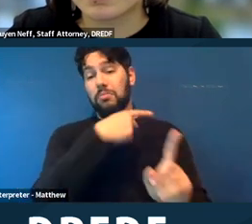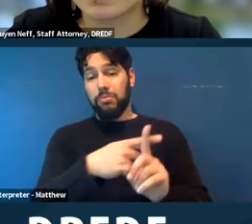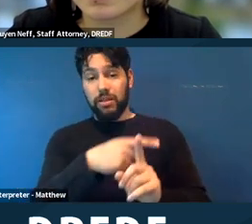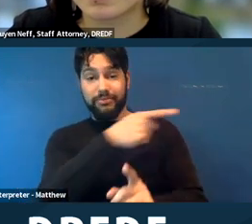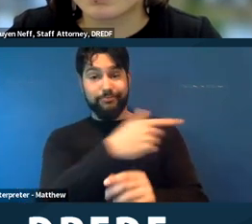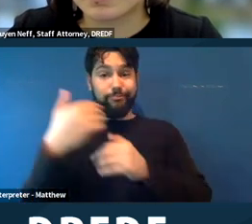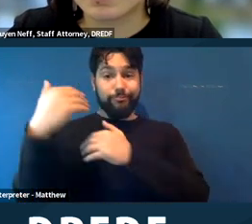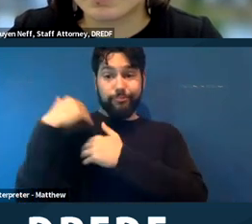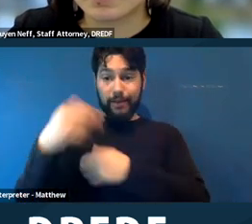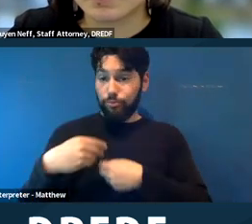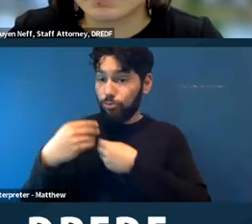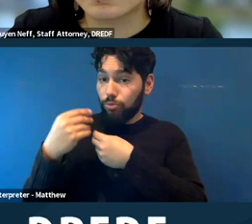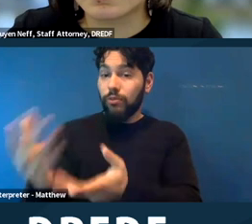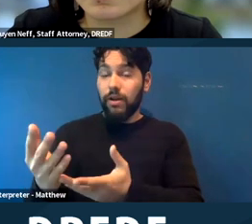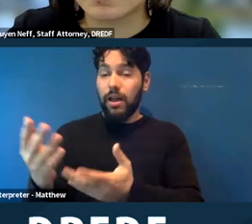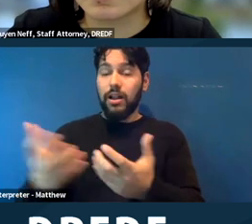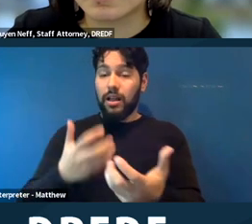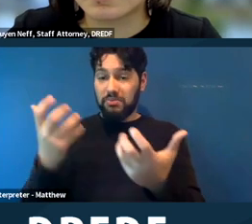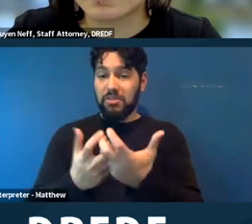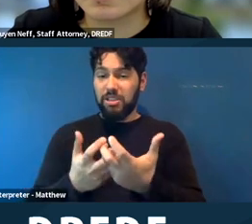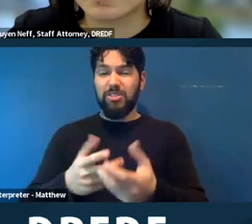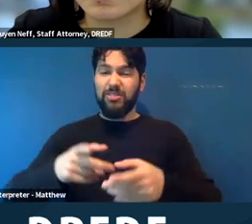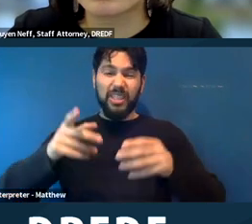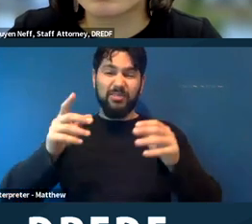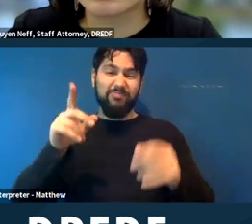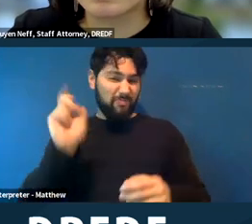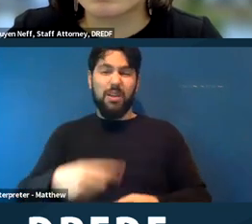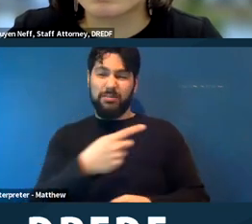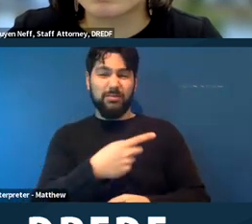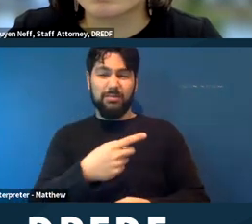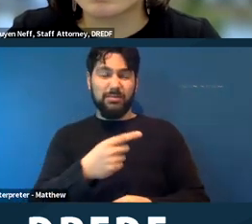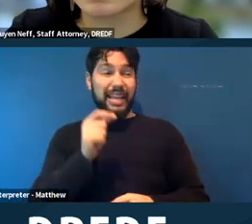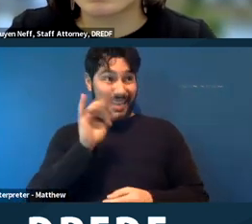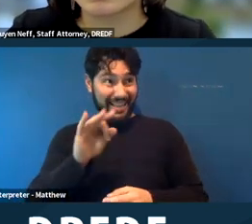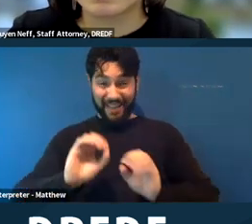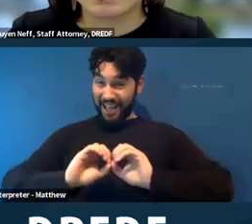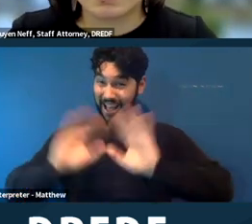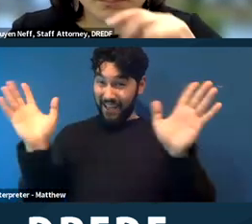is an affirmative one, meaning, if the need is obvious, you really shouldn't have to request it,